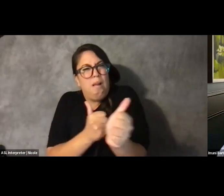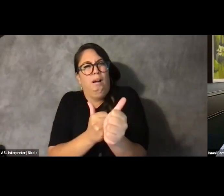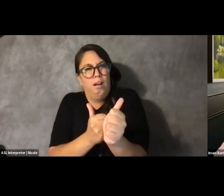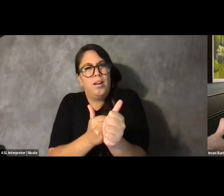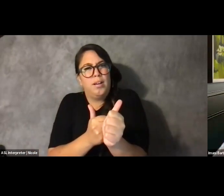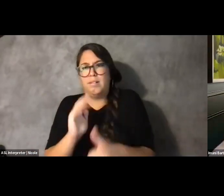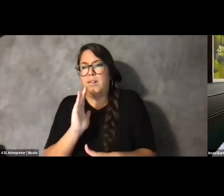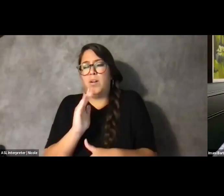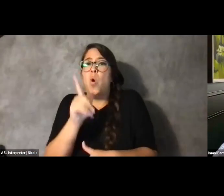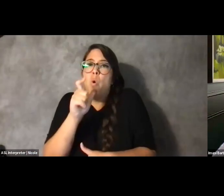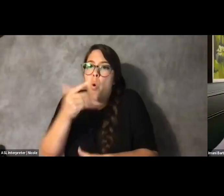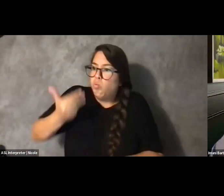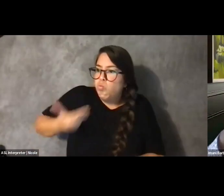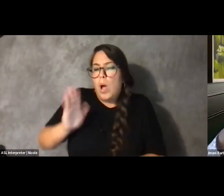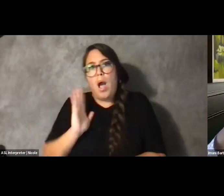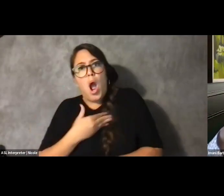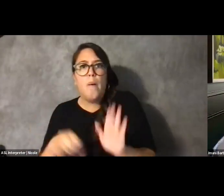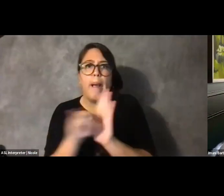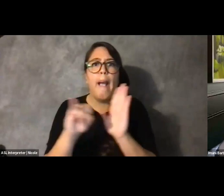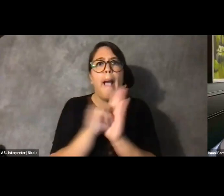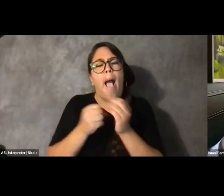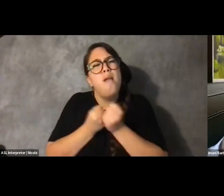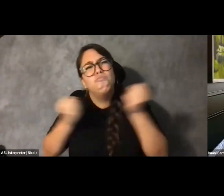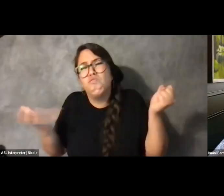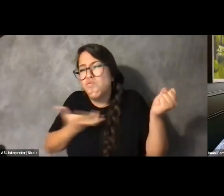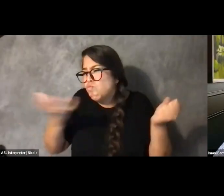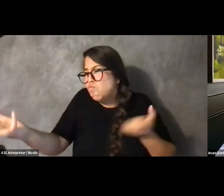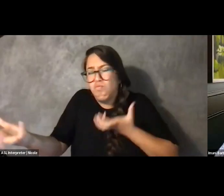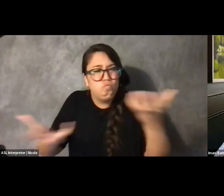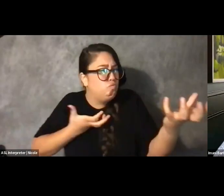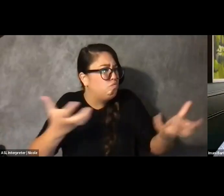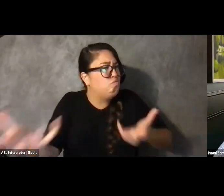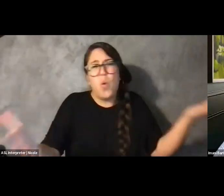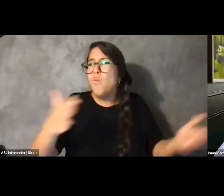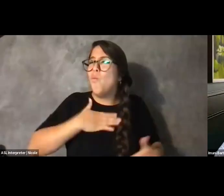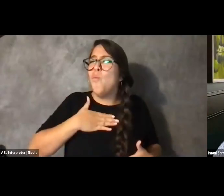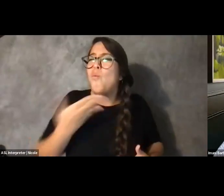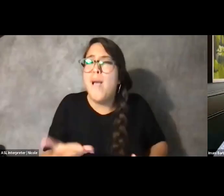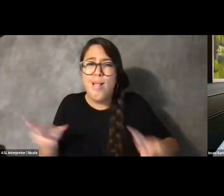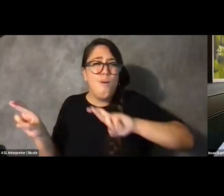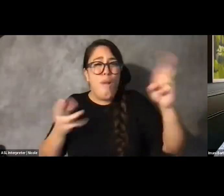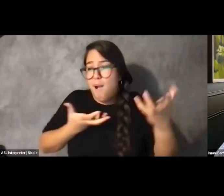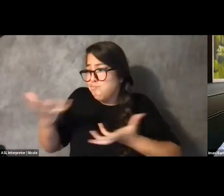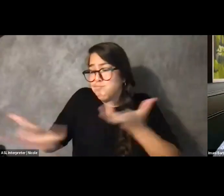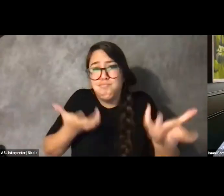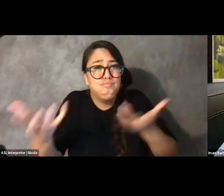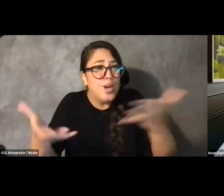And we pour from ourselves so readily because we know just how much it matters.